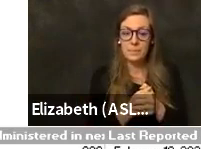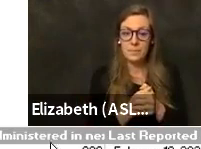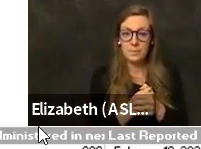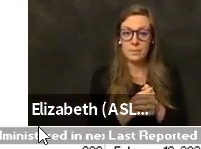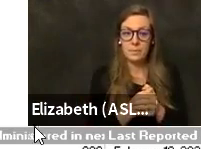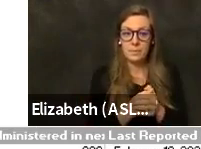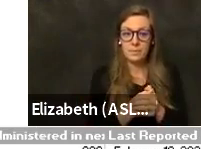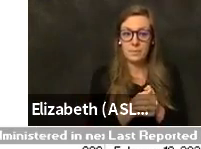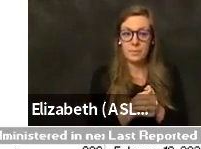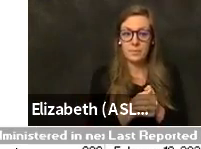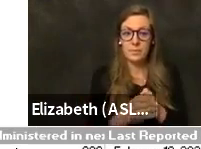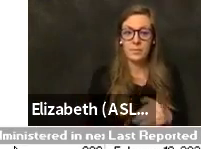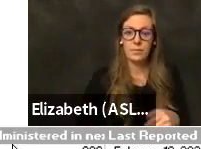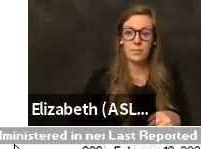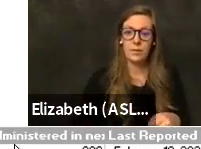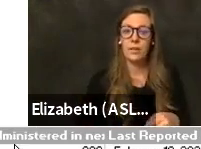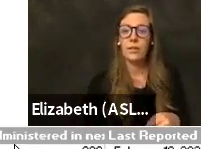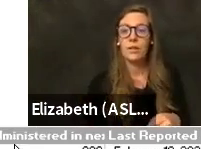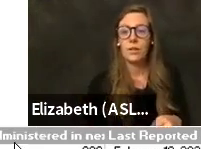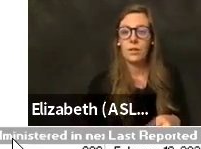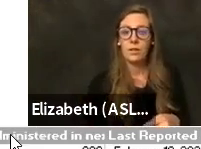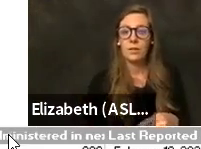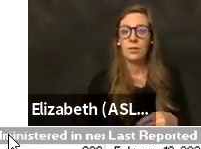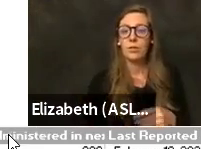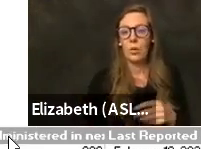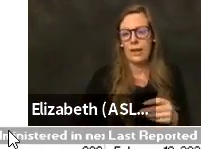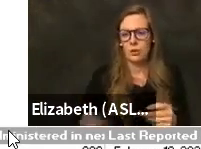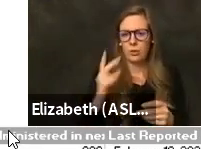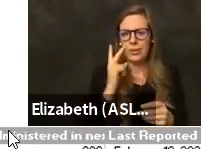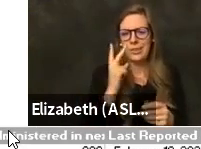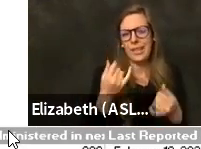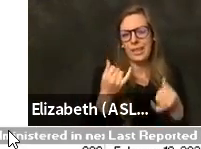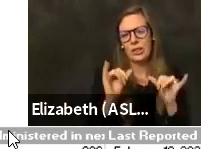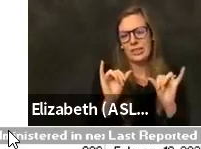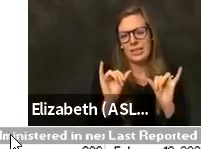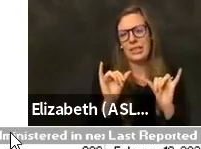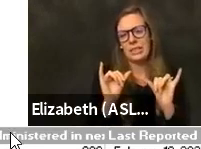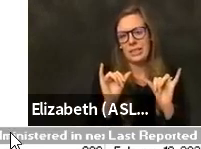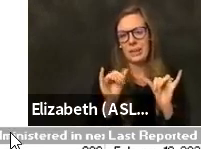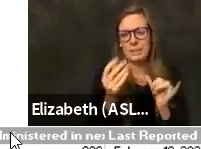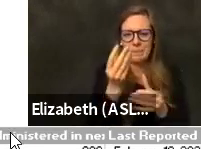So you can see there are still some holes in this data. Unfortunately,